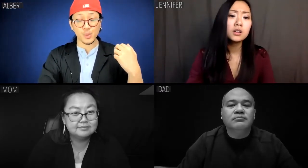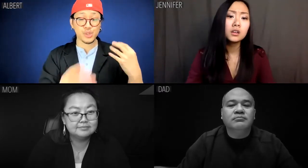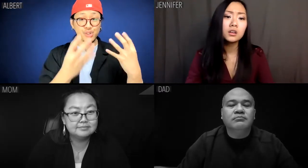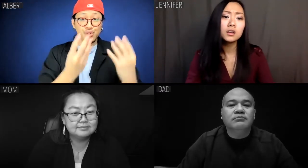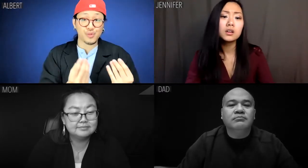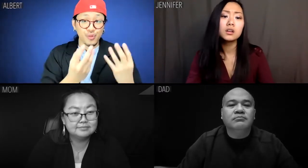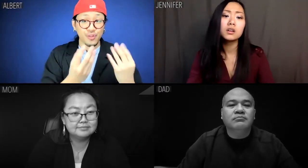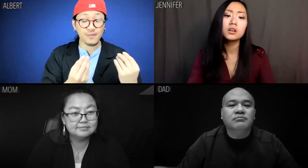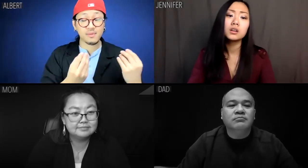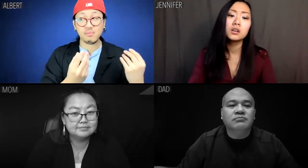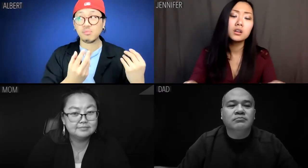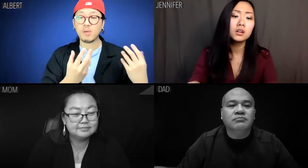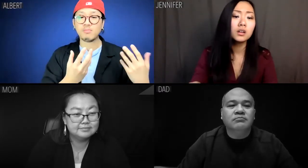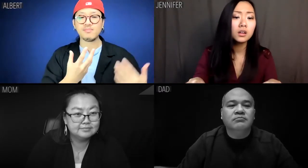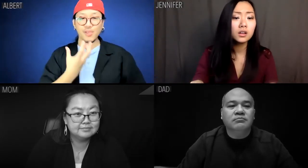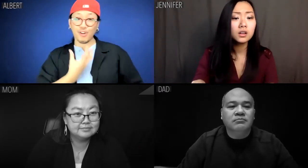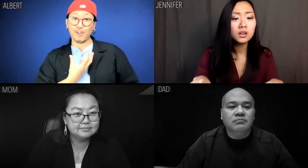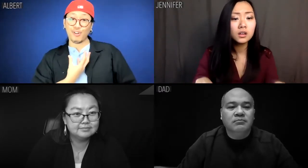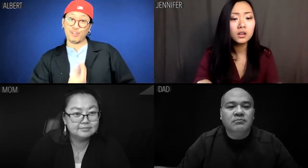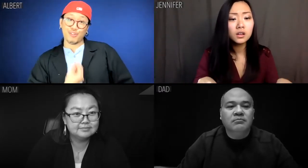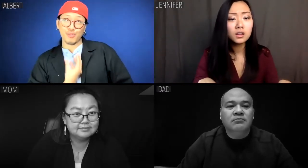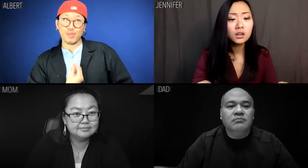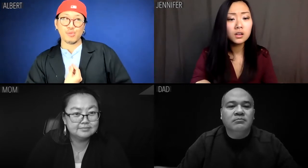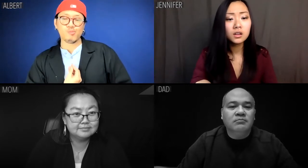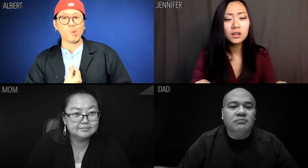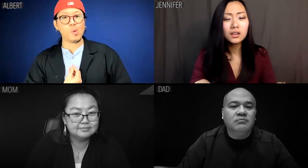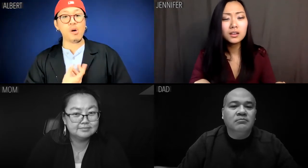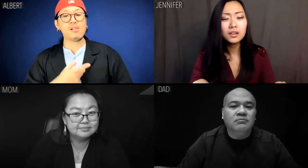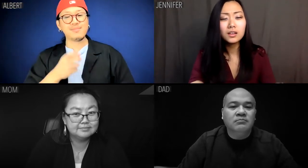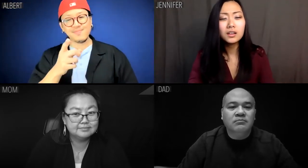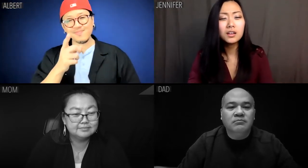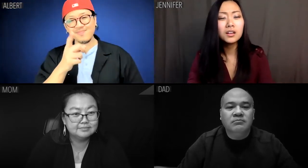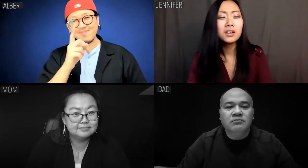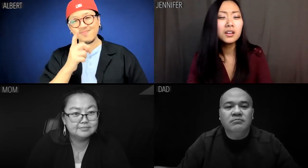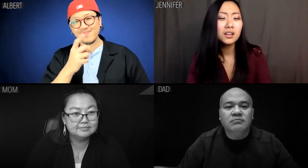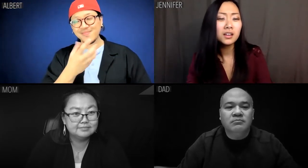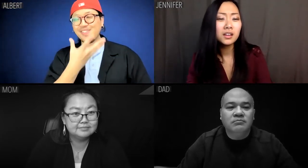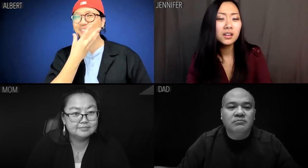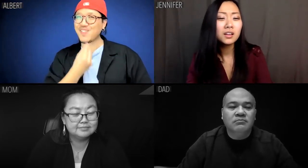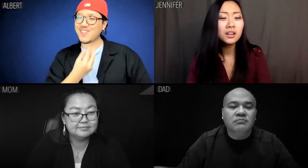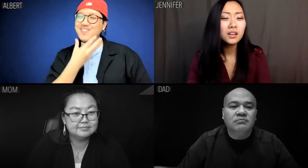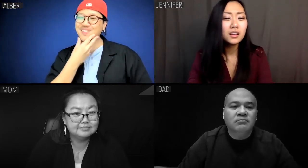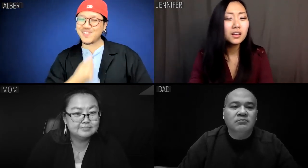Albert: Affetuoso or amoroso. How about misterioso?